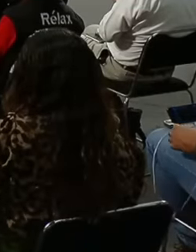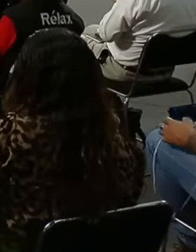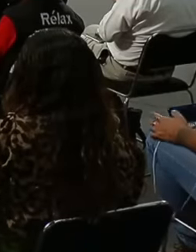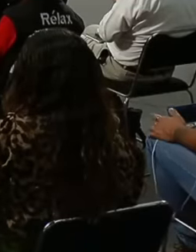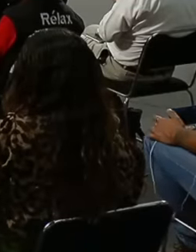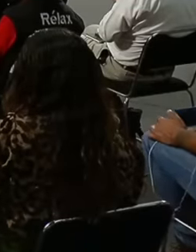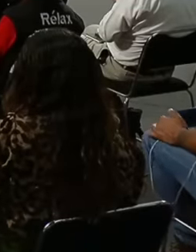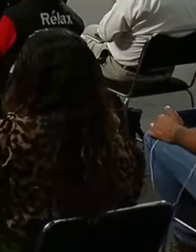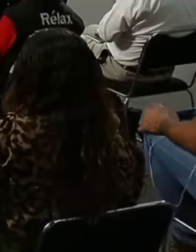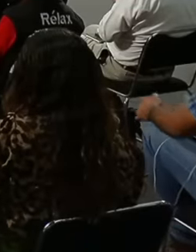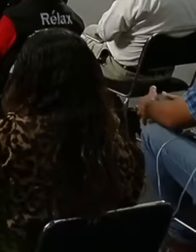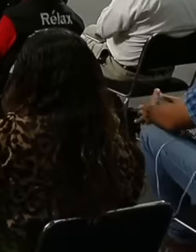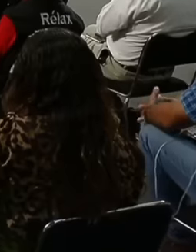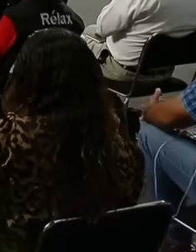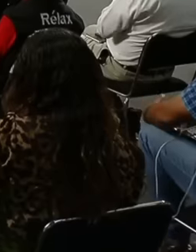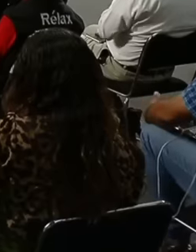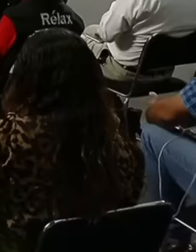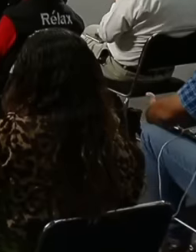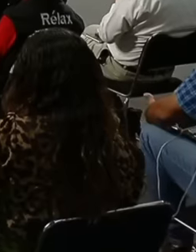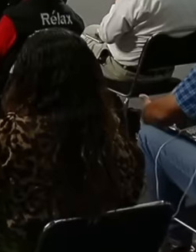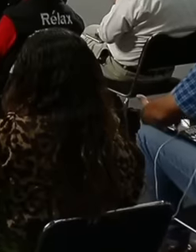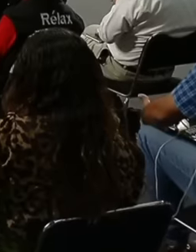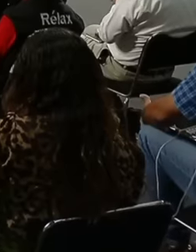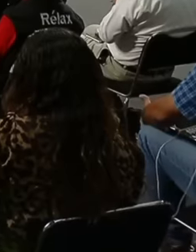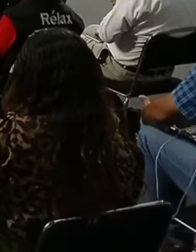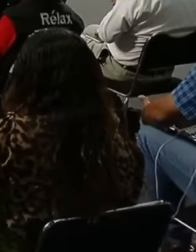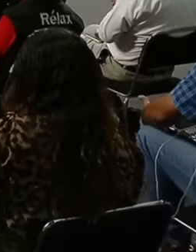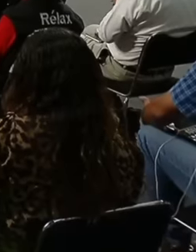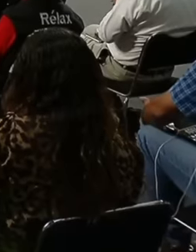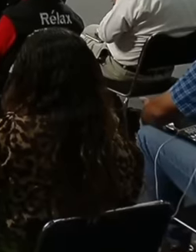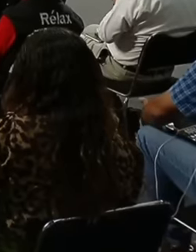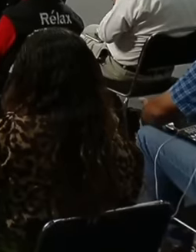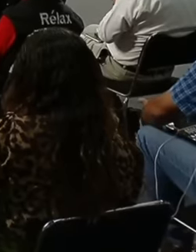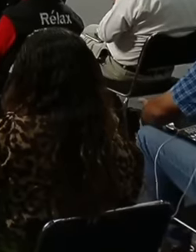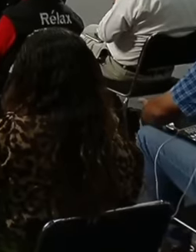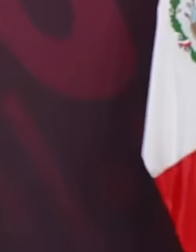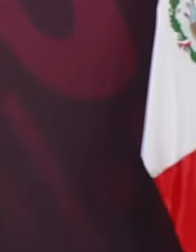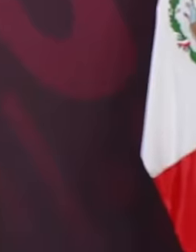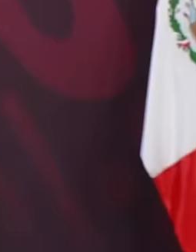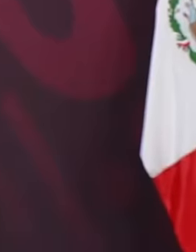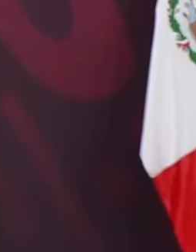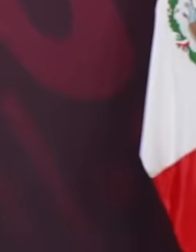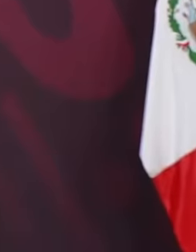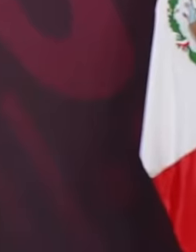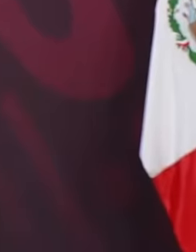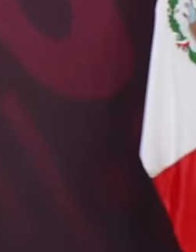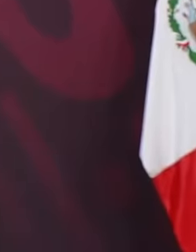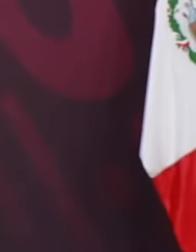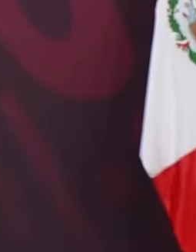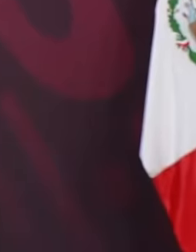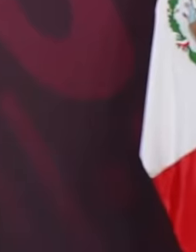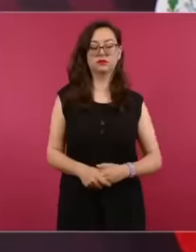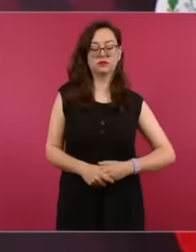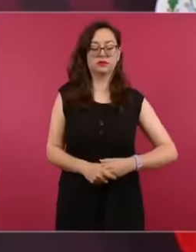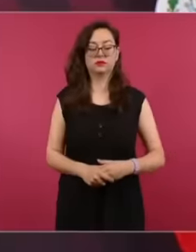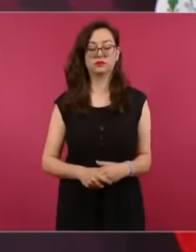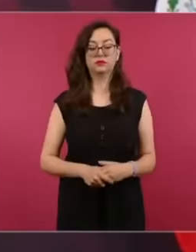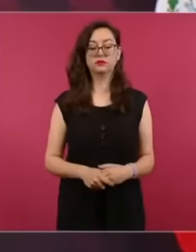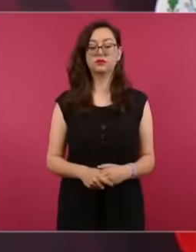a request for protection and within 24 hours the judge grants the